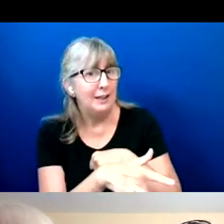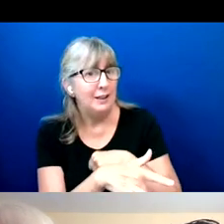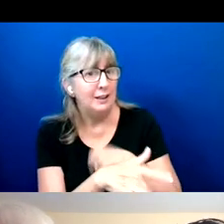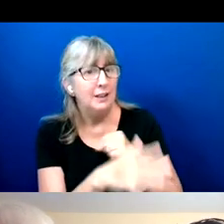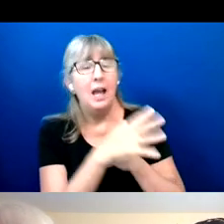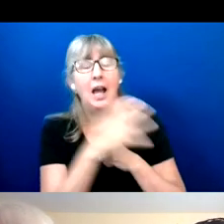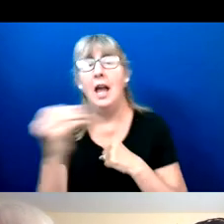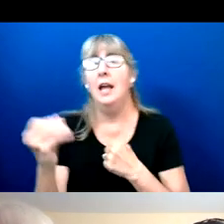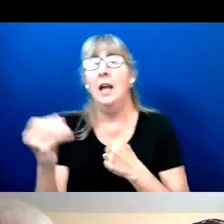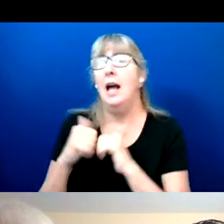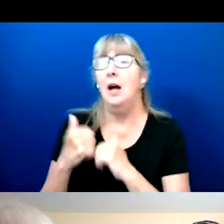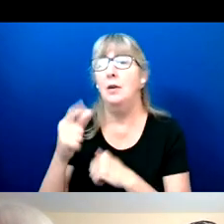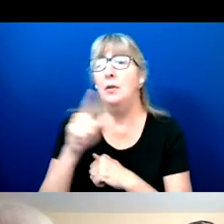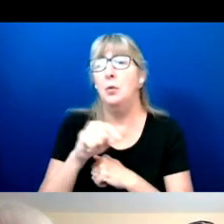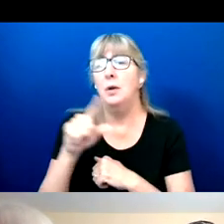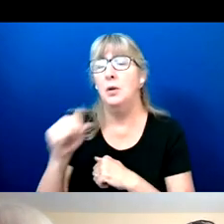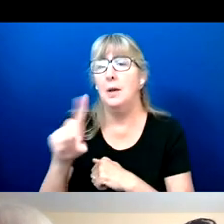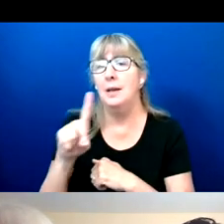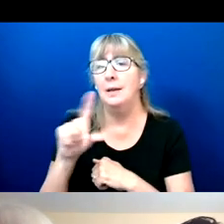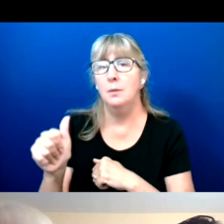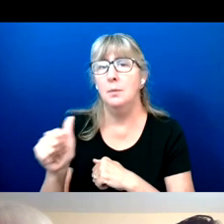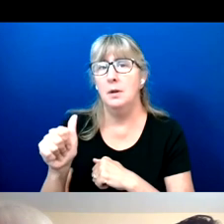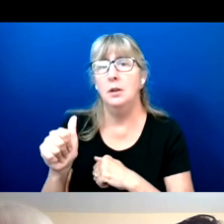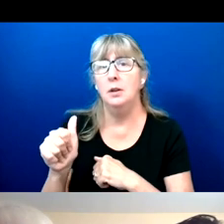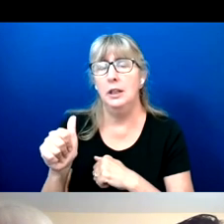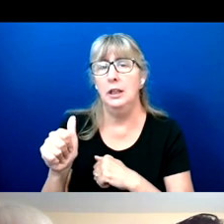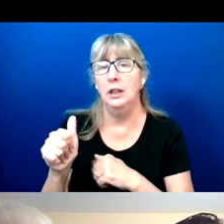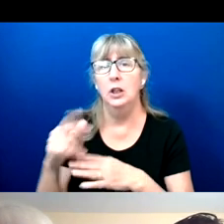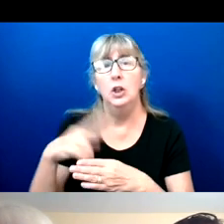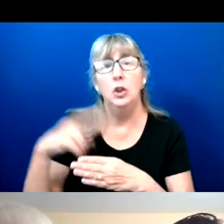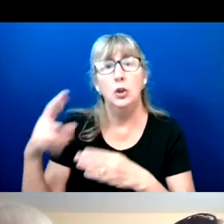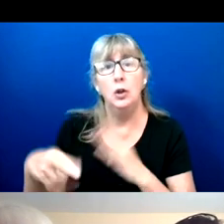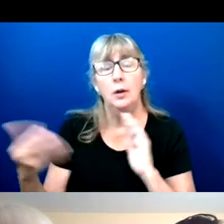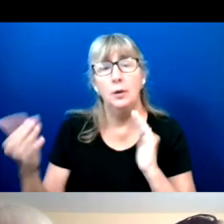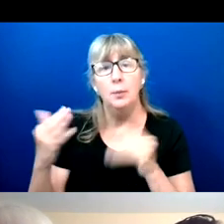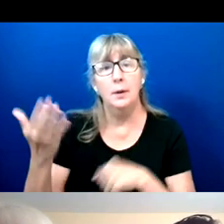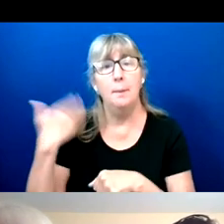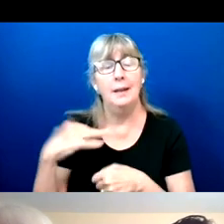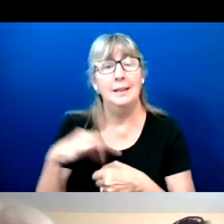And how did the 2020 disability turn out compare to past elections?